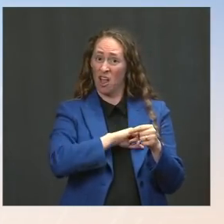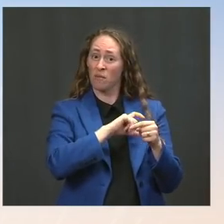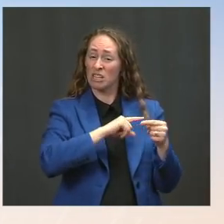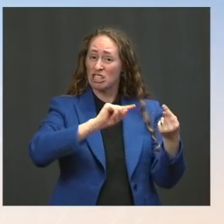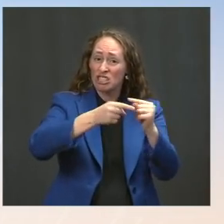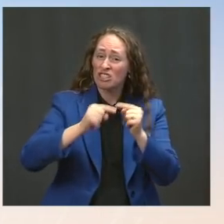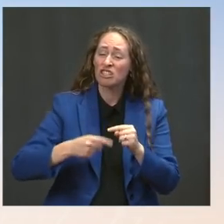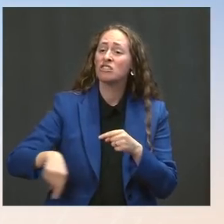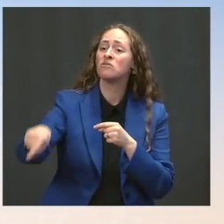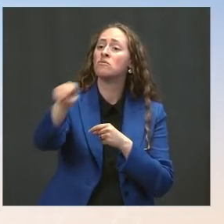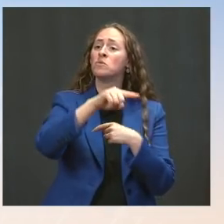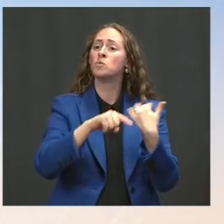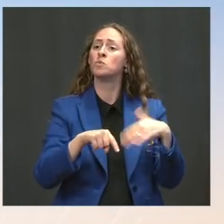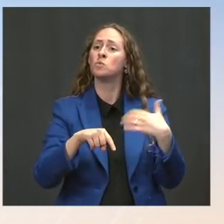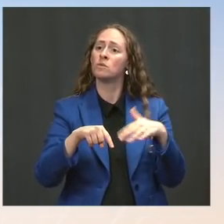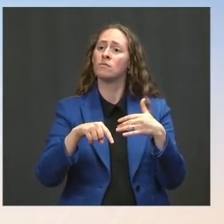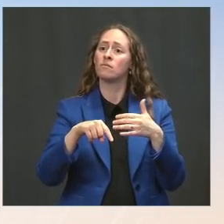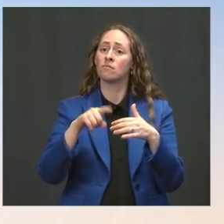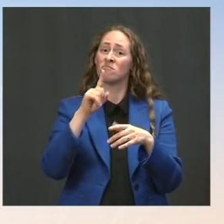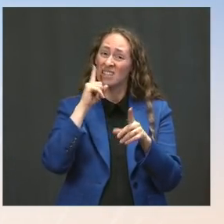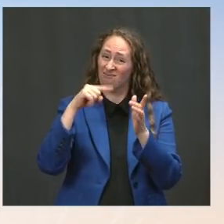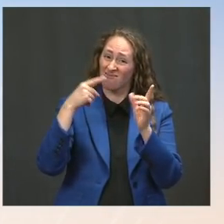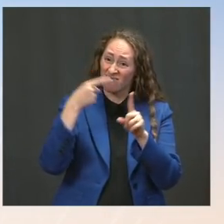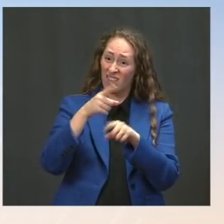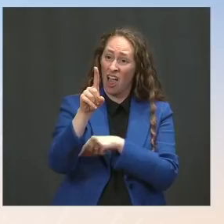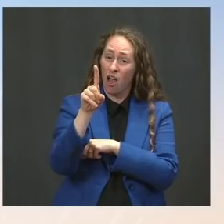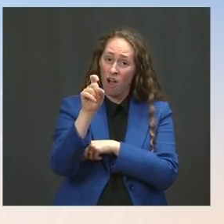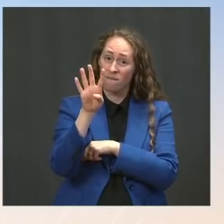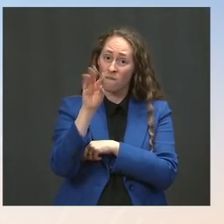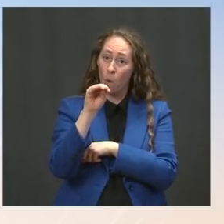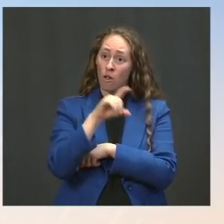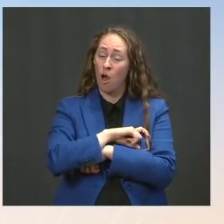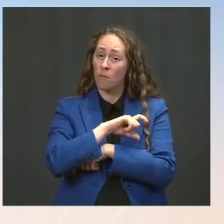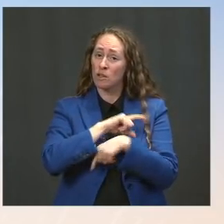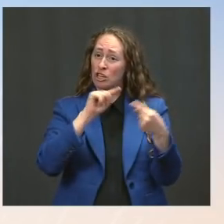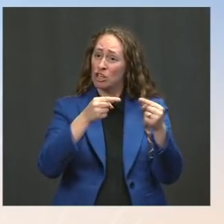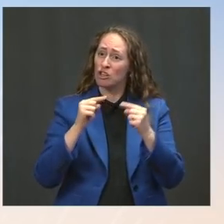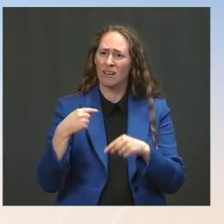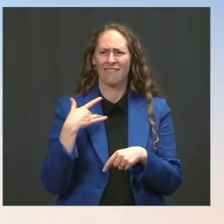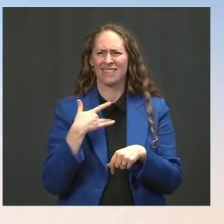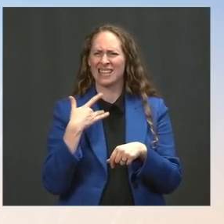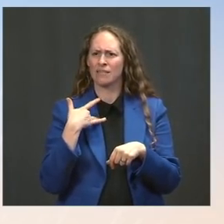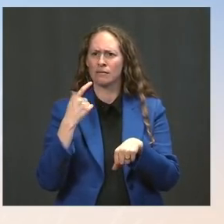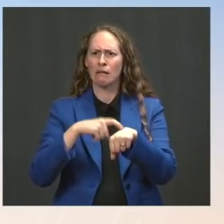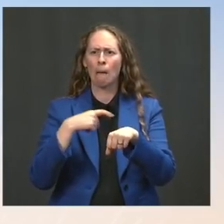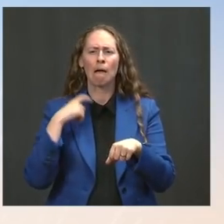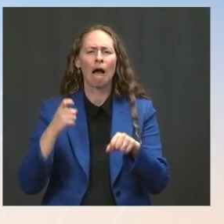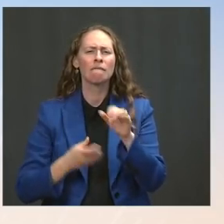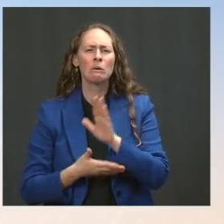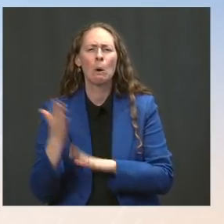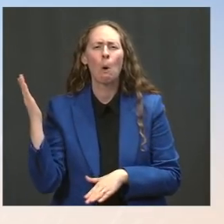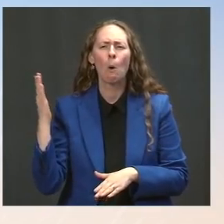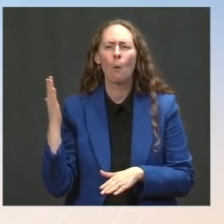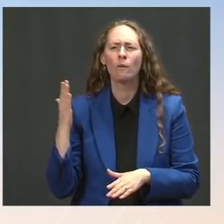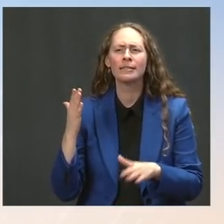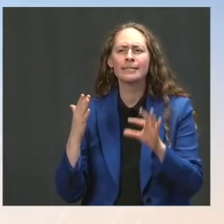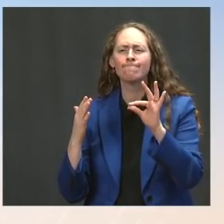according to their own numbers and statistics. I think we have to wrap because you guys got to go and see the spray of the Iraqi Prime Minister.